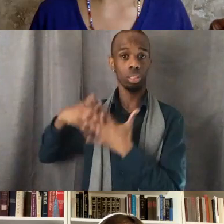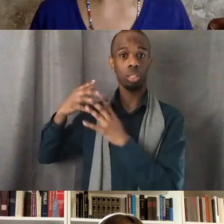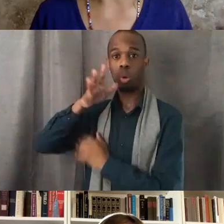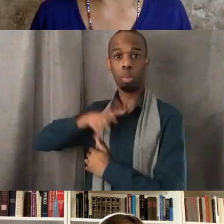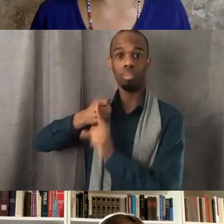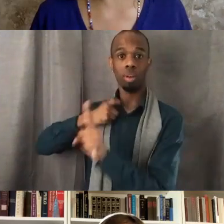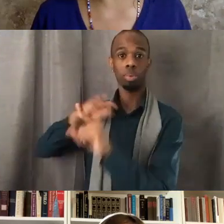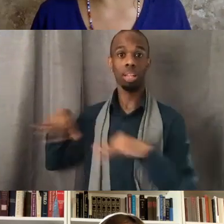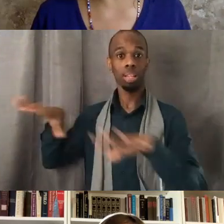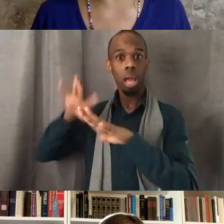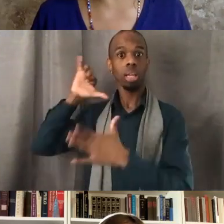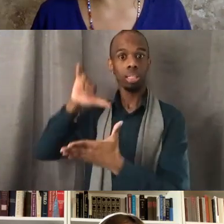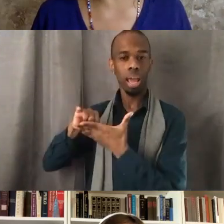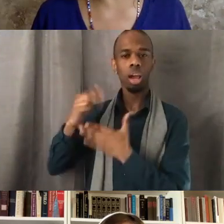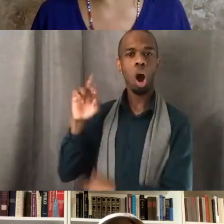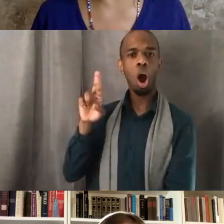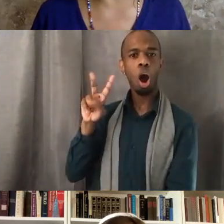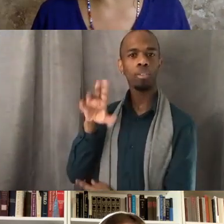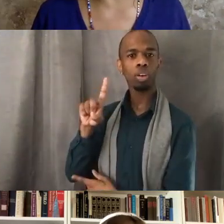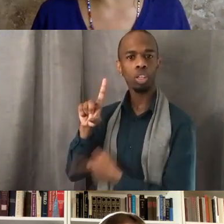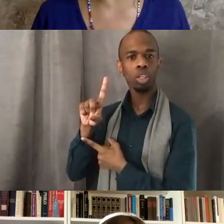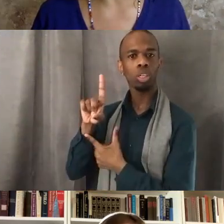that Harvard is on being admitted to their law school.